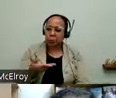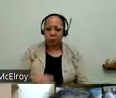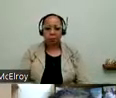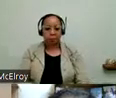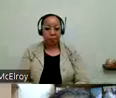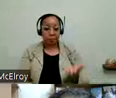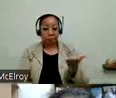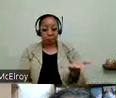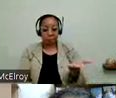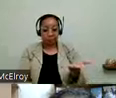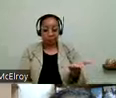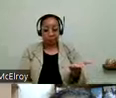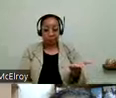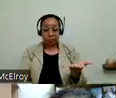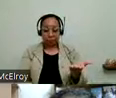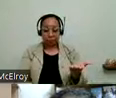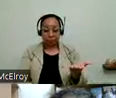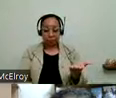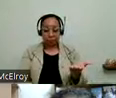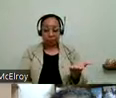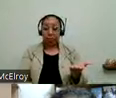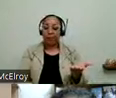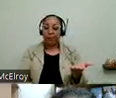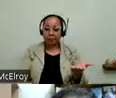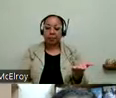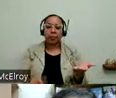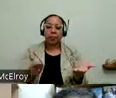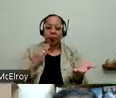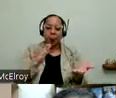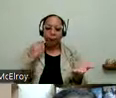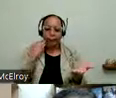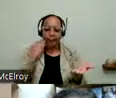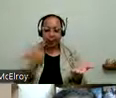Here's another example. This is the home of a woman who -- some of you